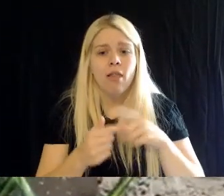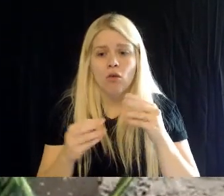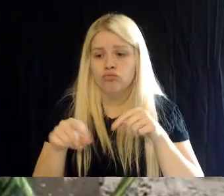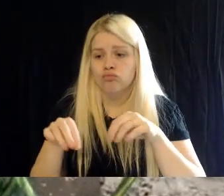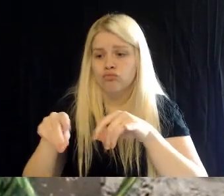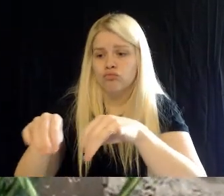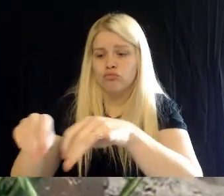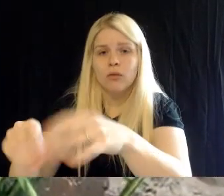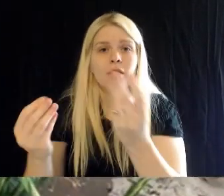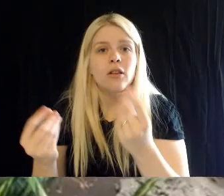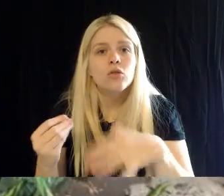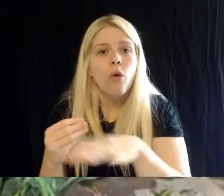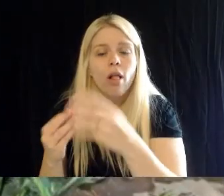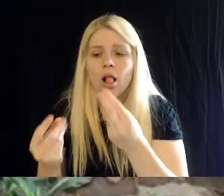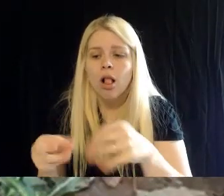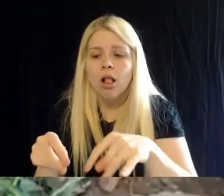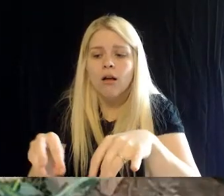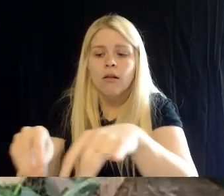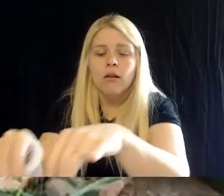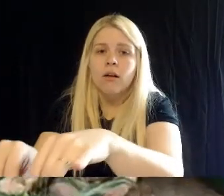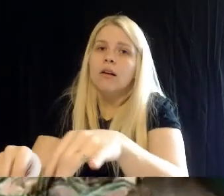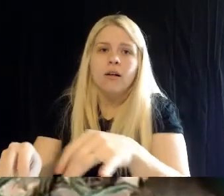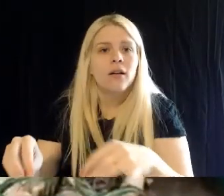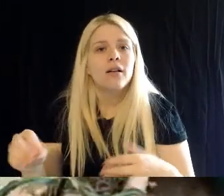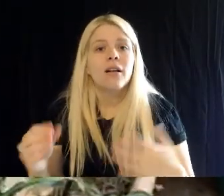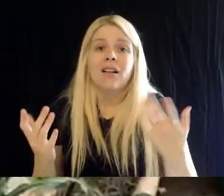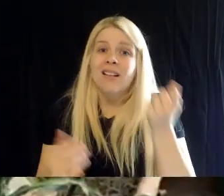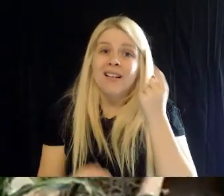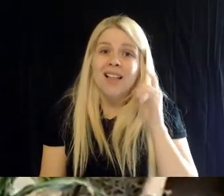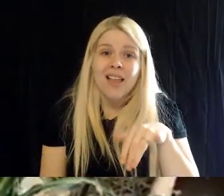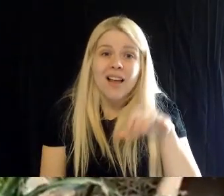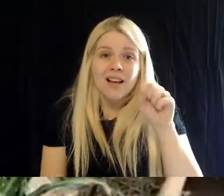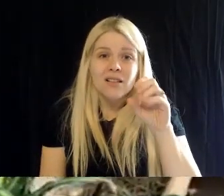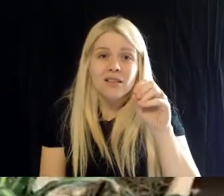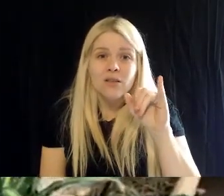But what they don't understand is- that the soils deplete really quickly in